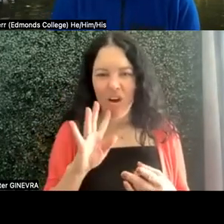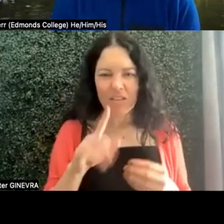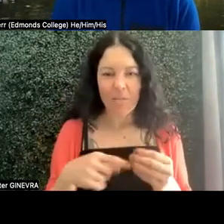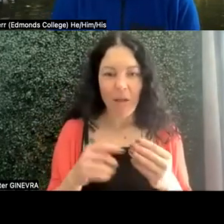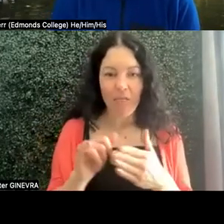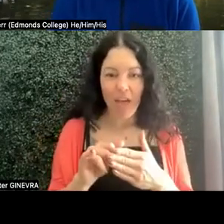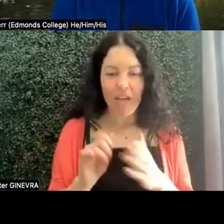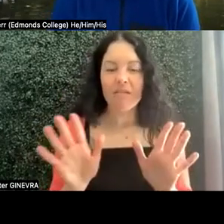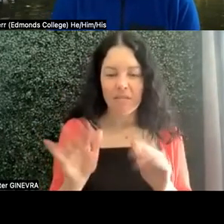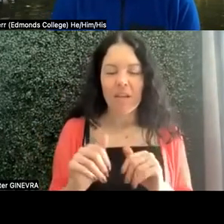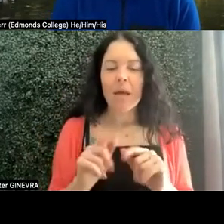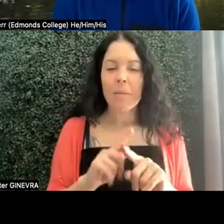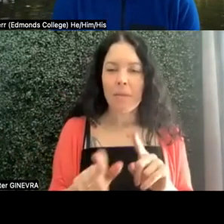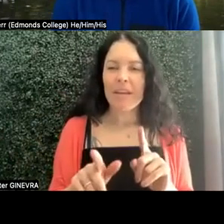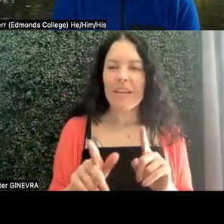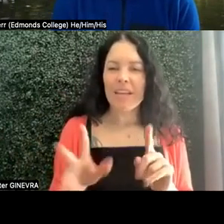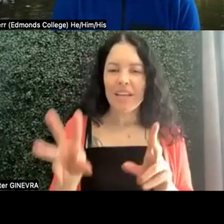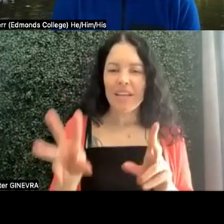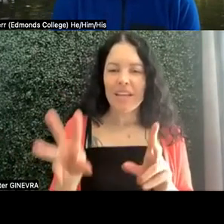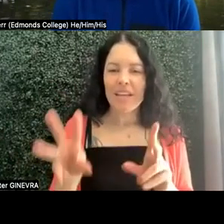incorporates-- it's the idea of universal ,,